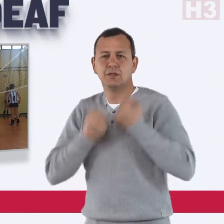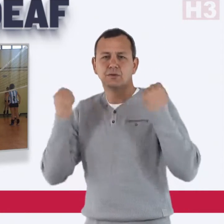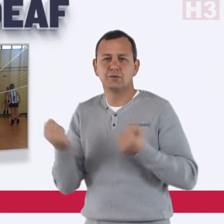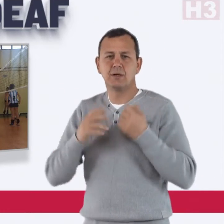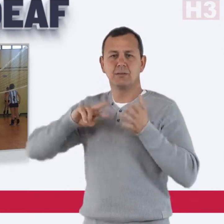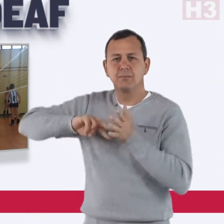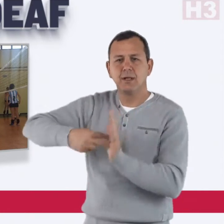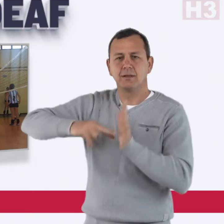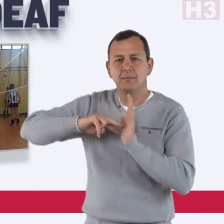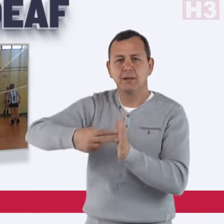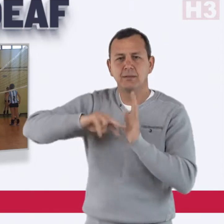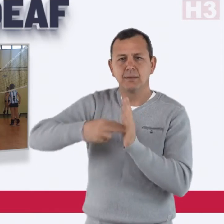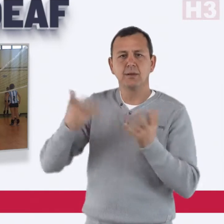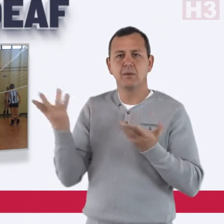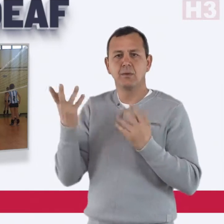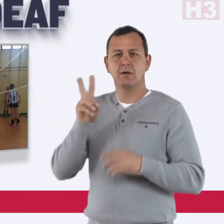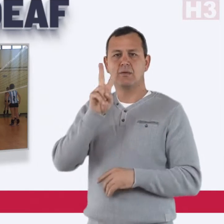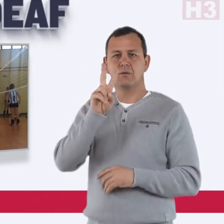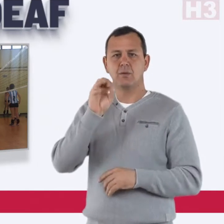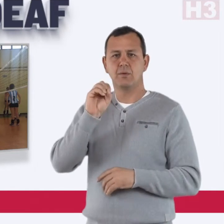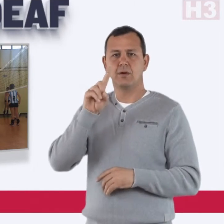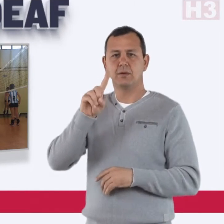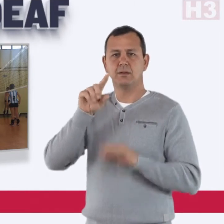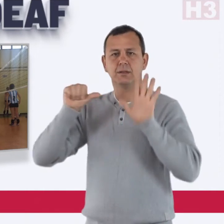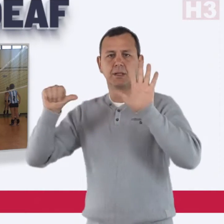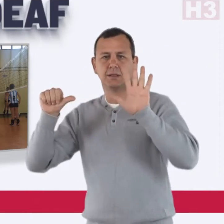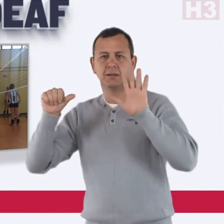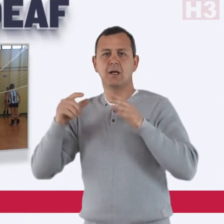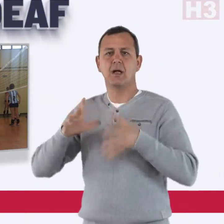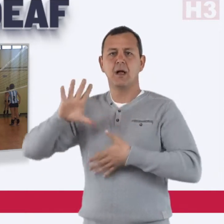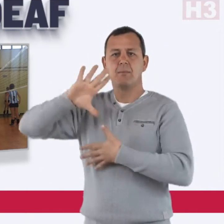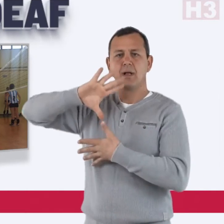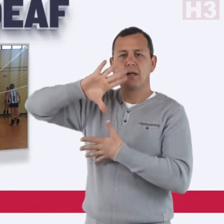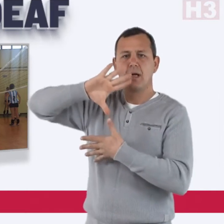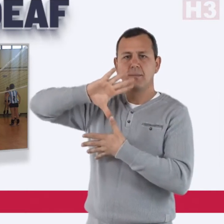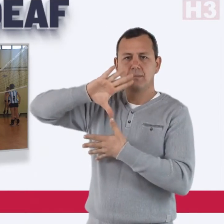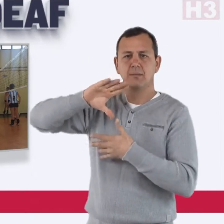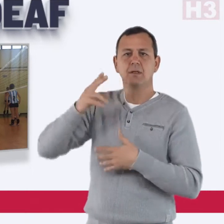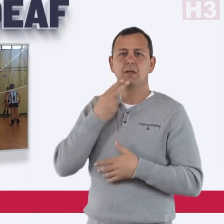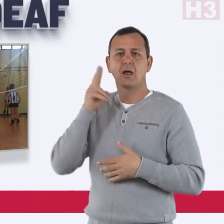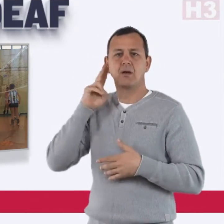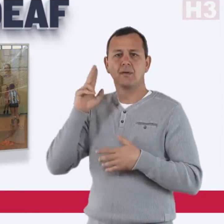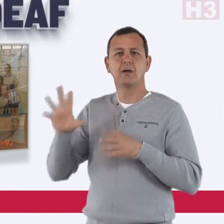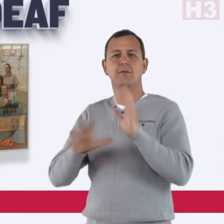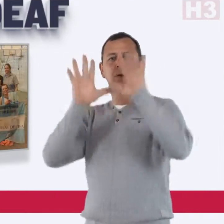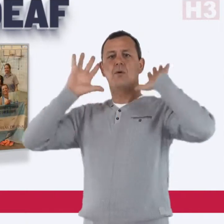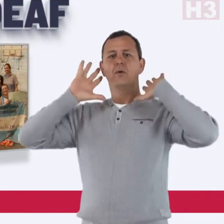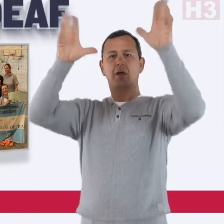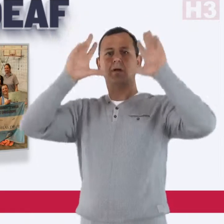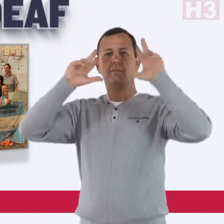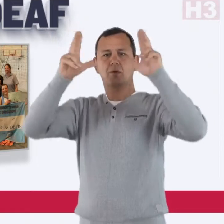and preparing for the 2016 Pan American Deaf Volleyball Regional